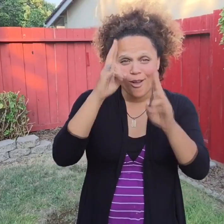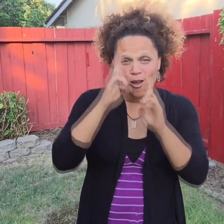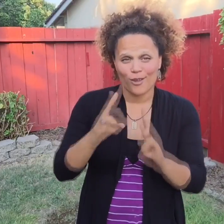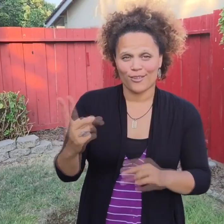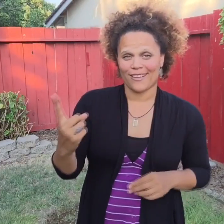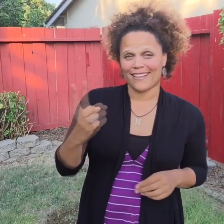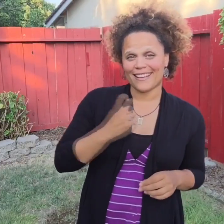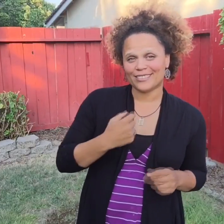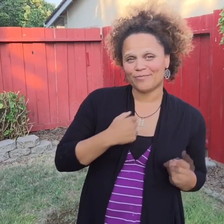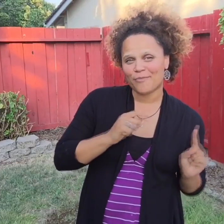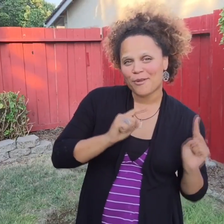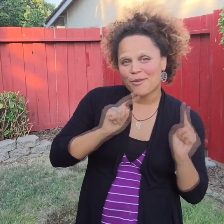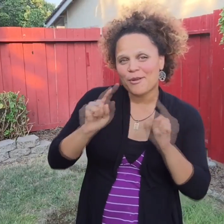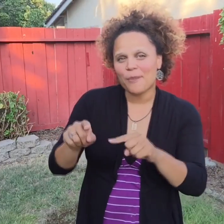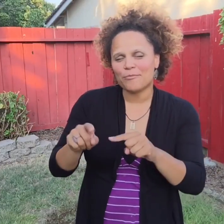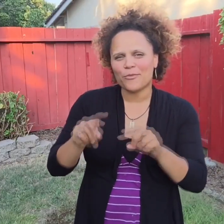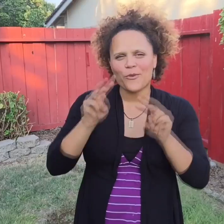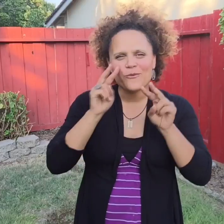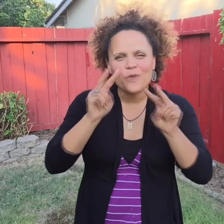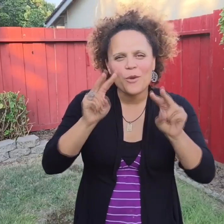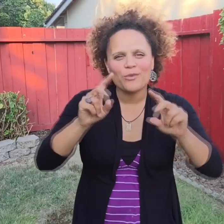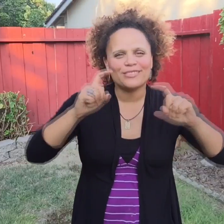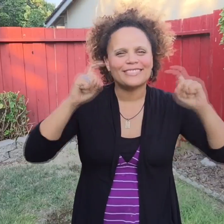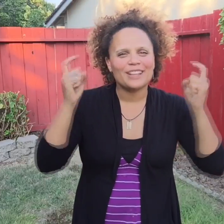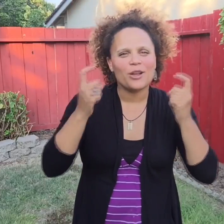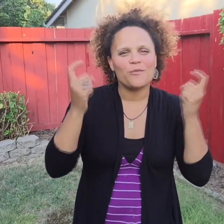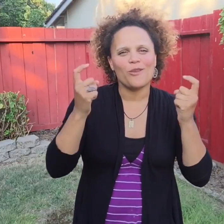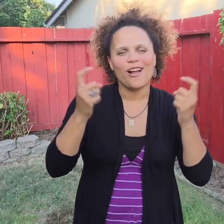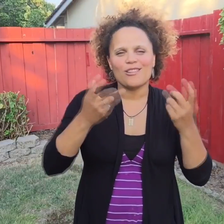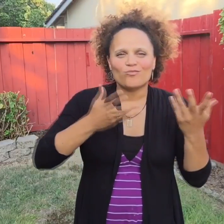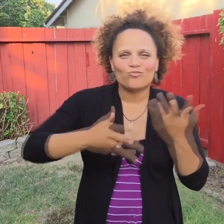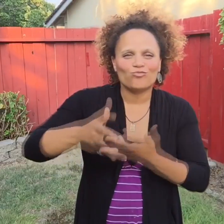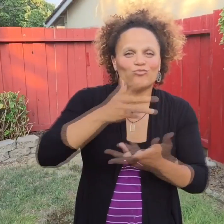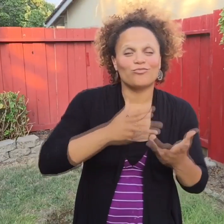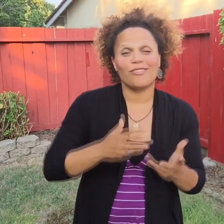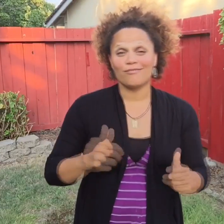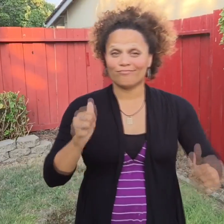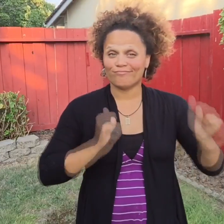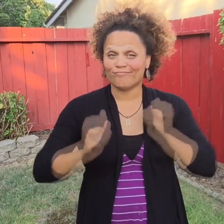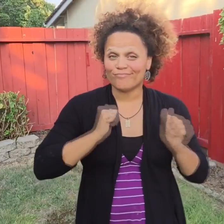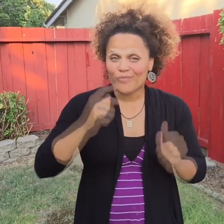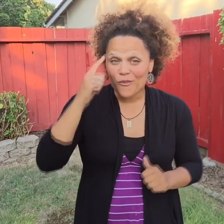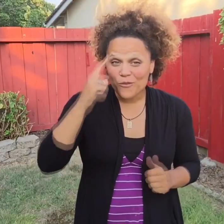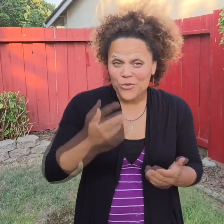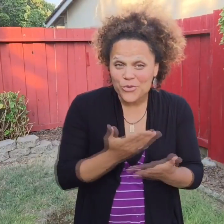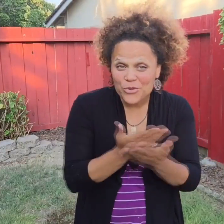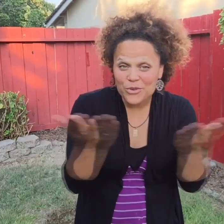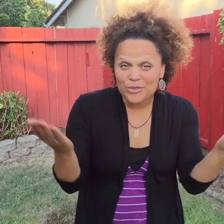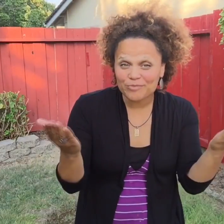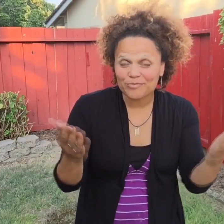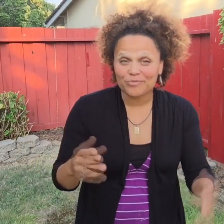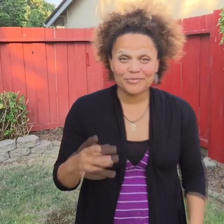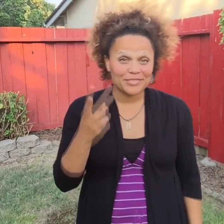I am honored she asked me to come, and I look forward to celebrating, socializing, and performing for you!